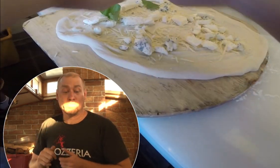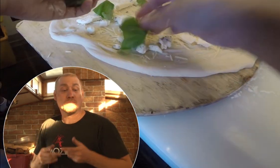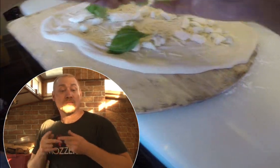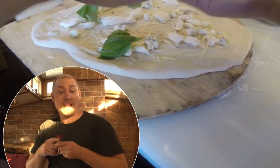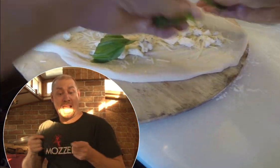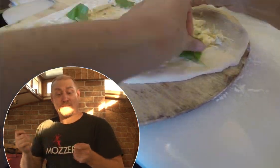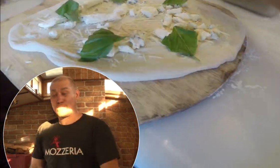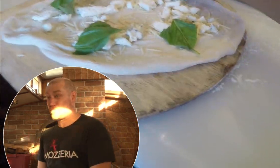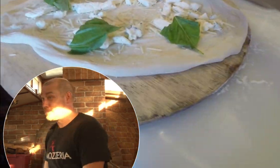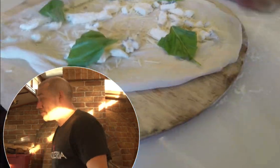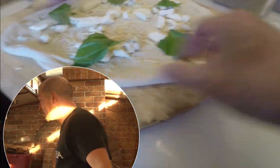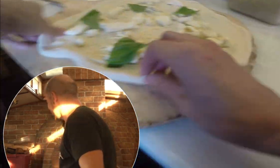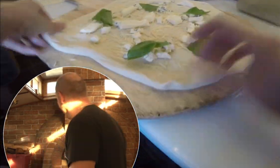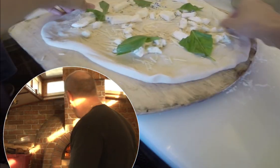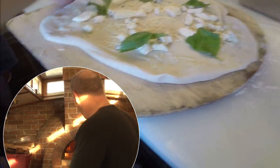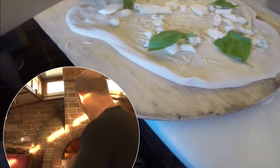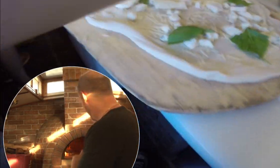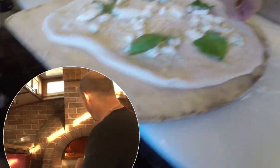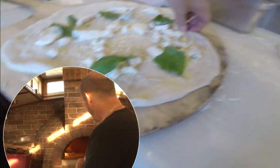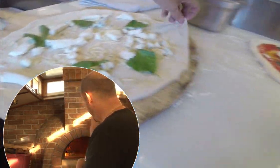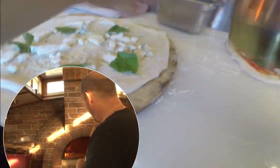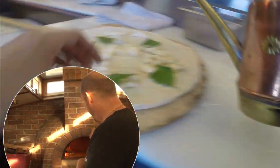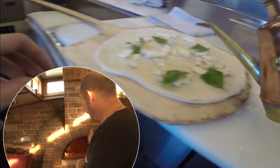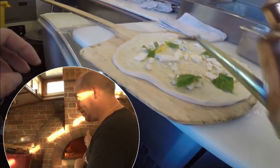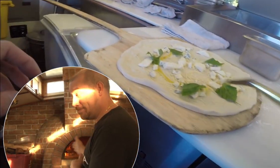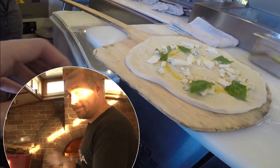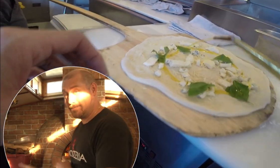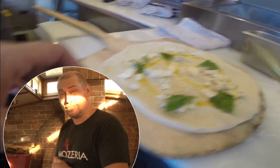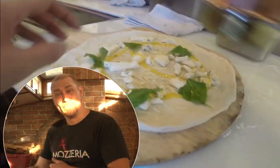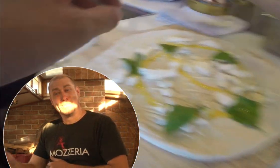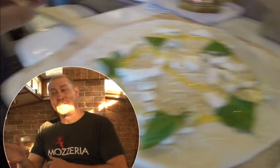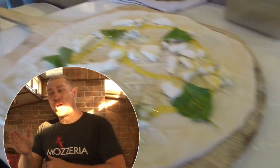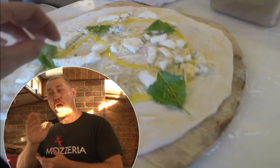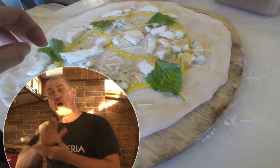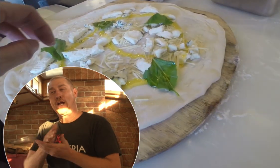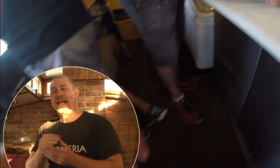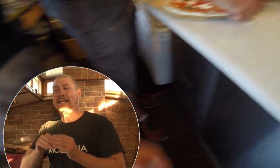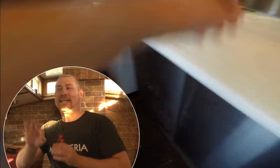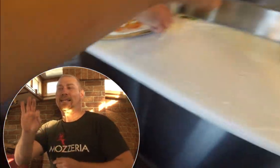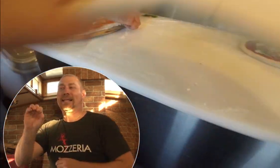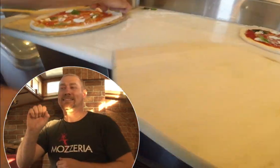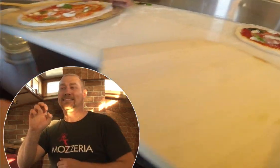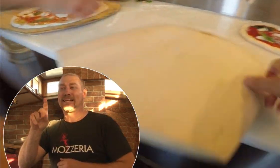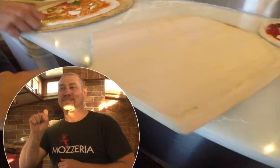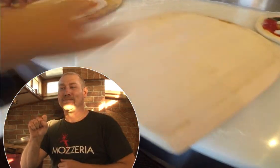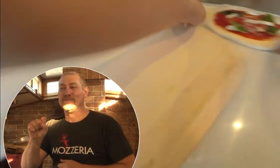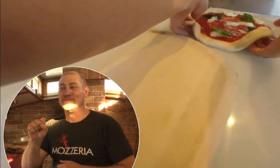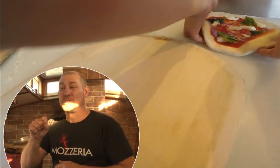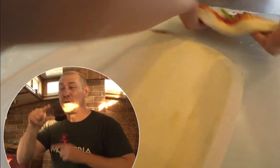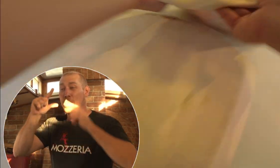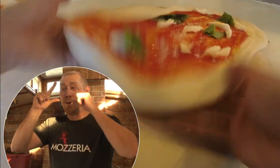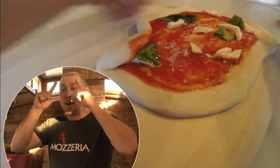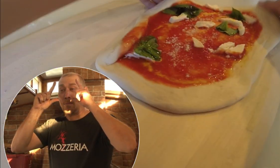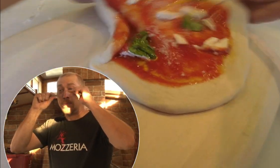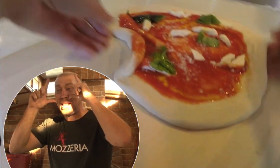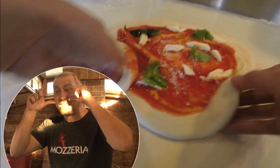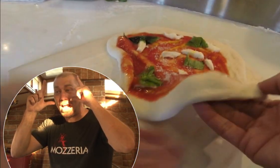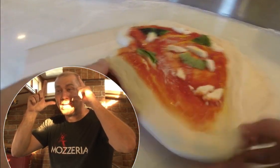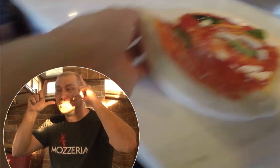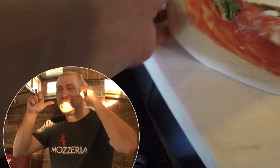It enhances the flavor, then we put it in the wood fire oven, cooks in 90 seconds, in